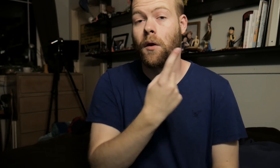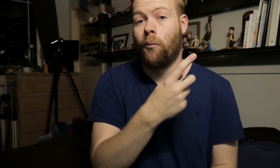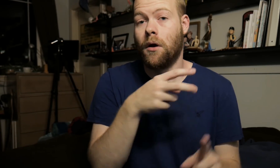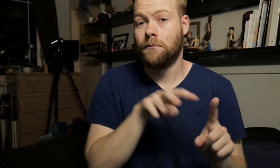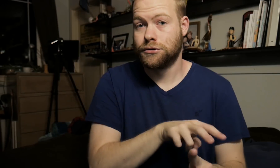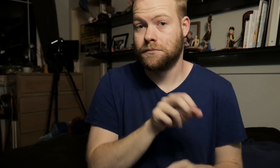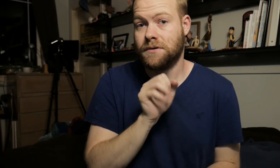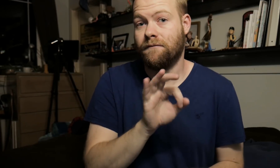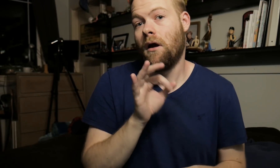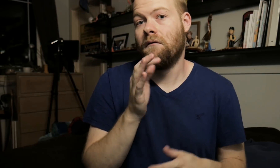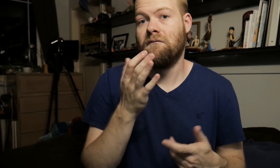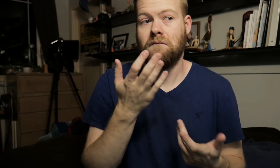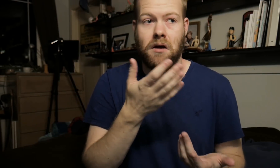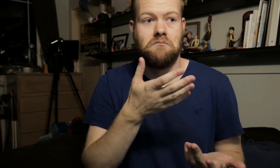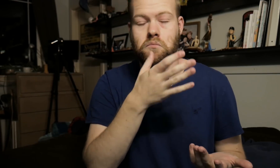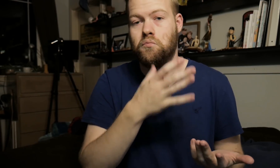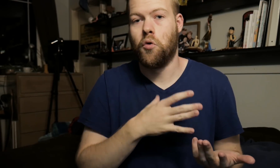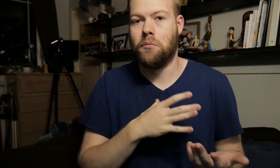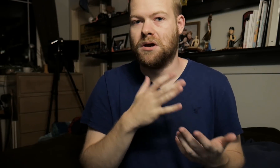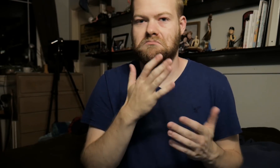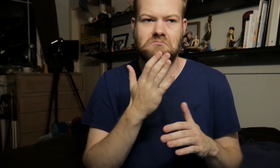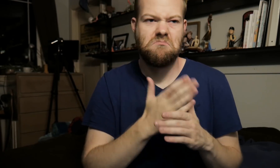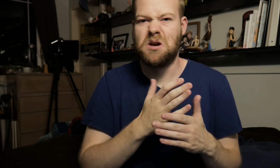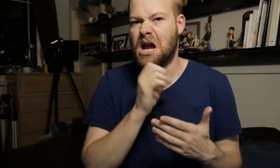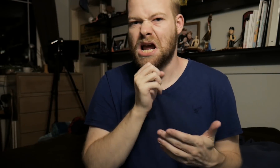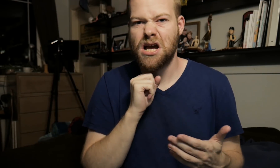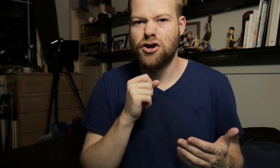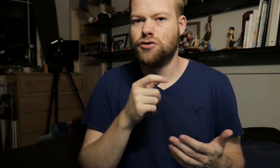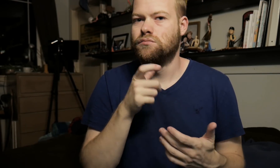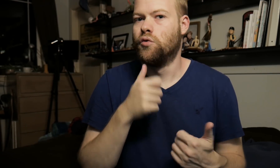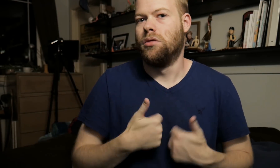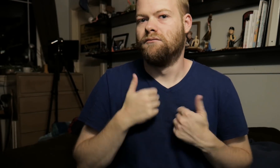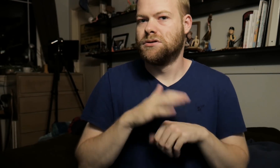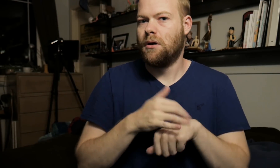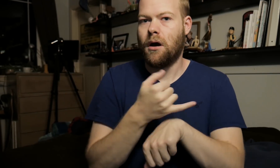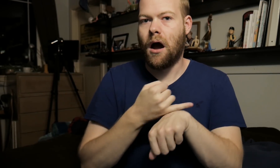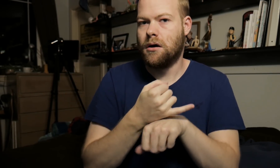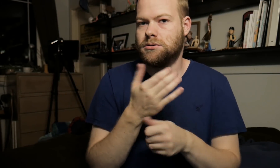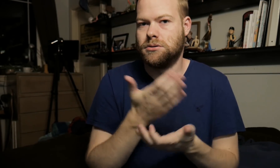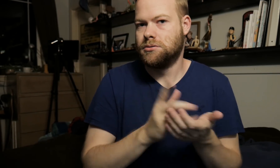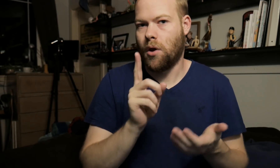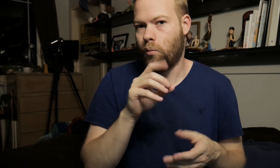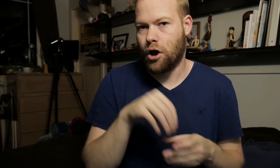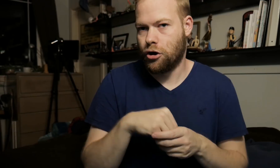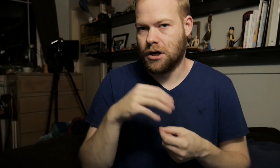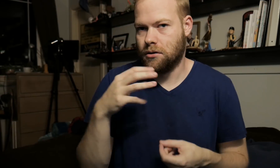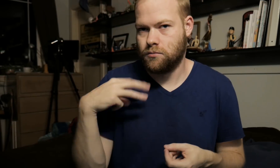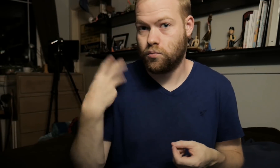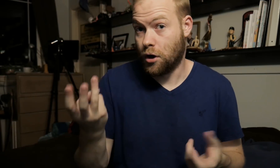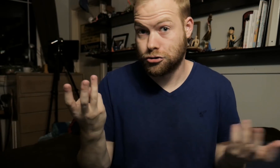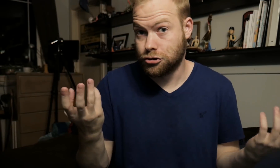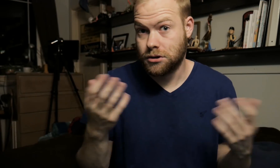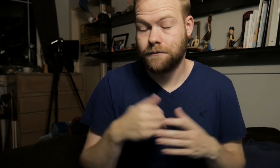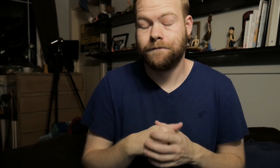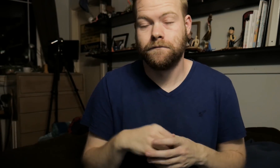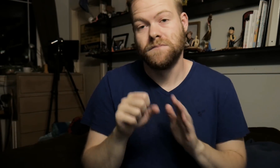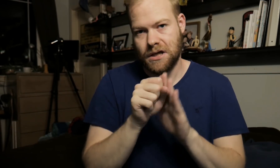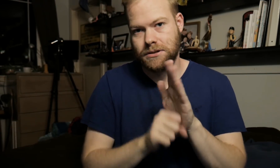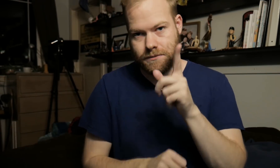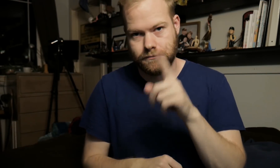One perspective is of a woman, middle-age, who lives on an island somewhere in Washington. State.